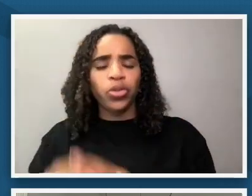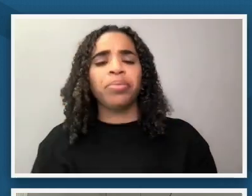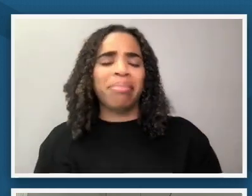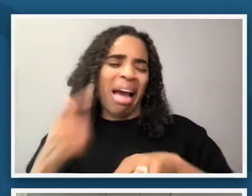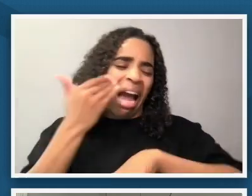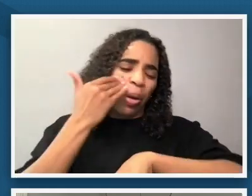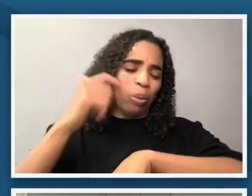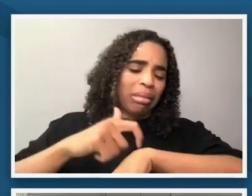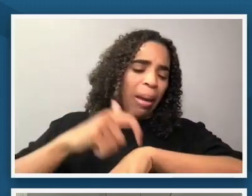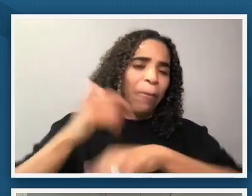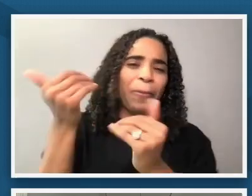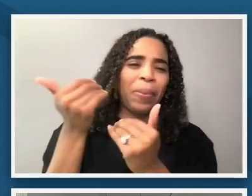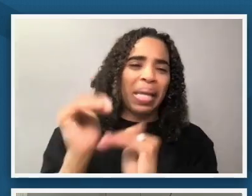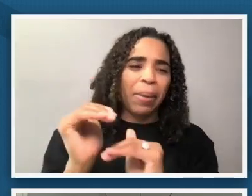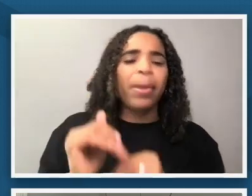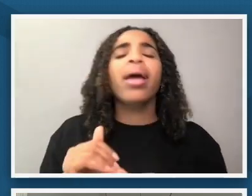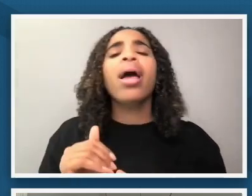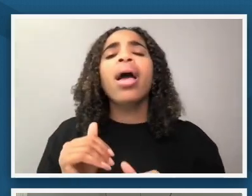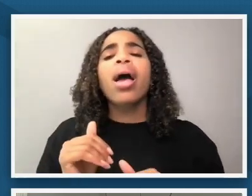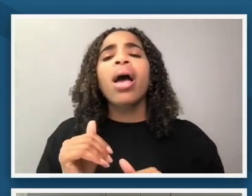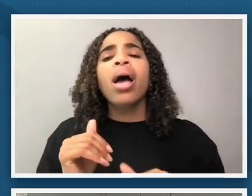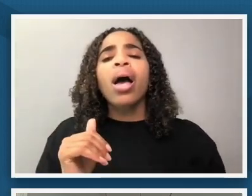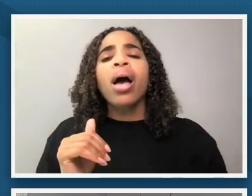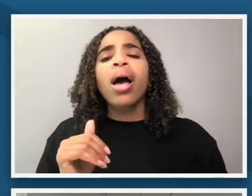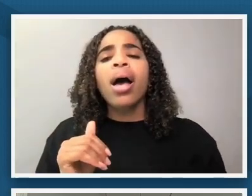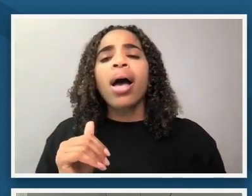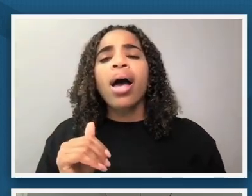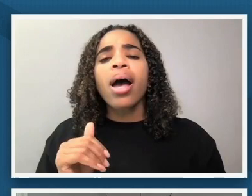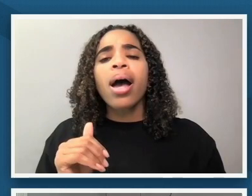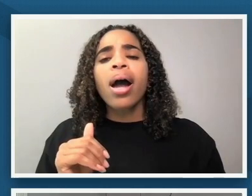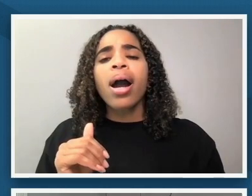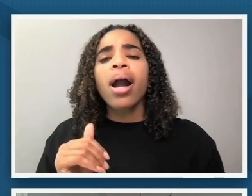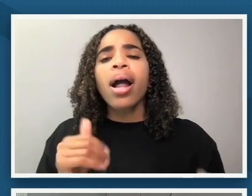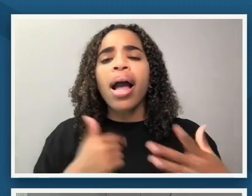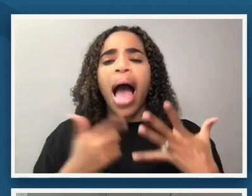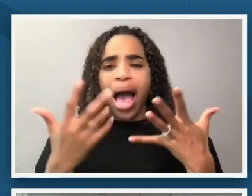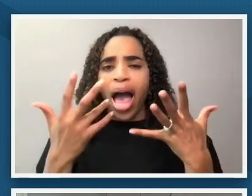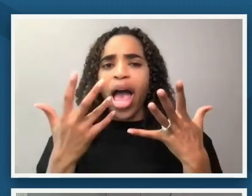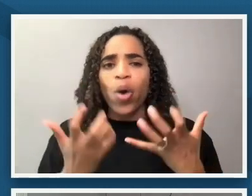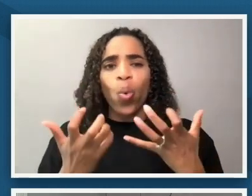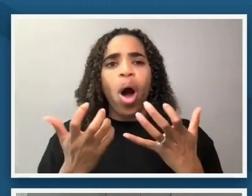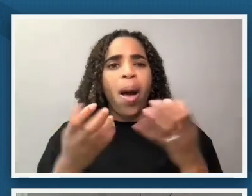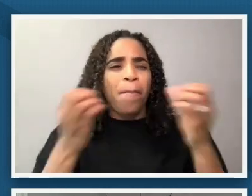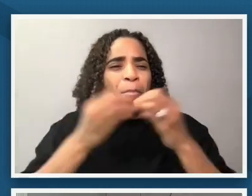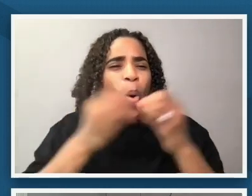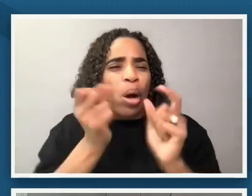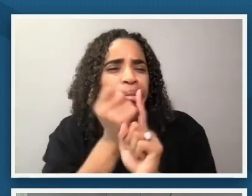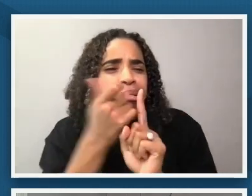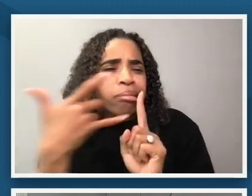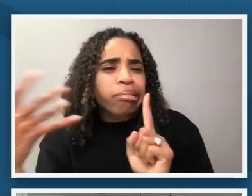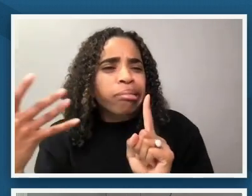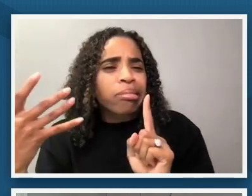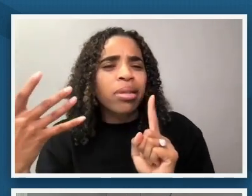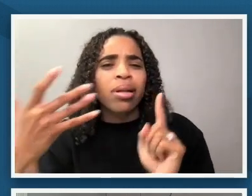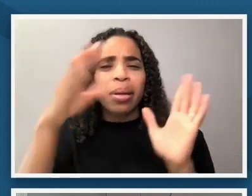that we have an opportunity to hear as much background as possible